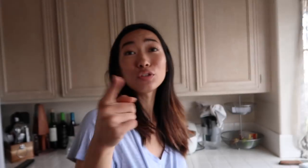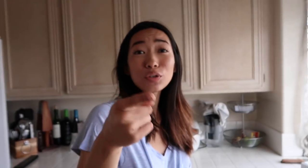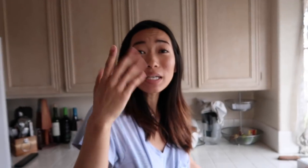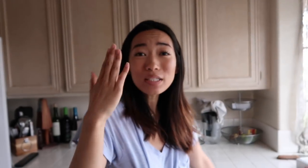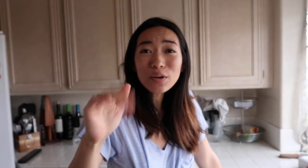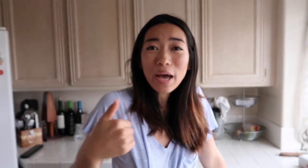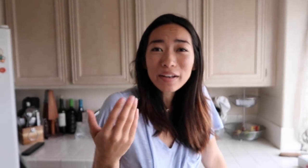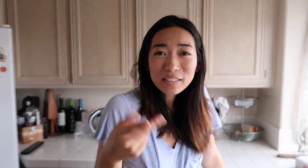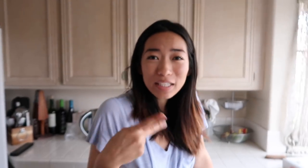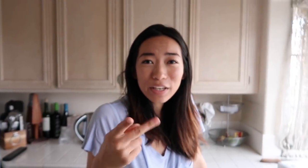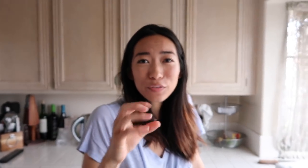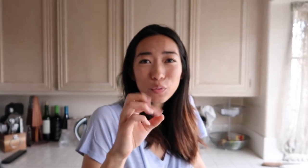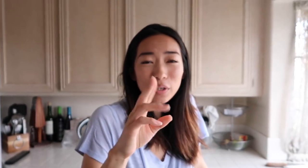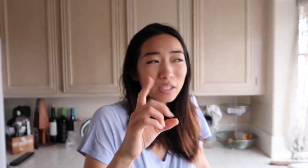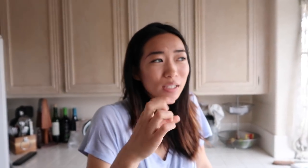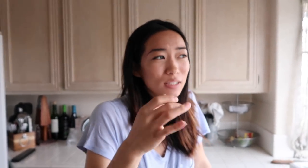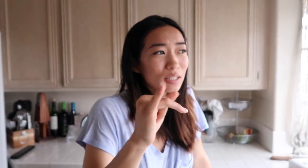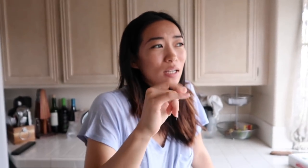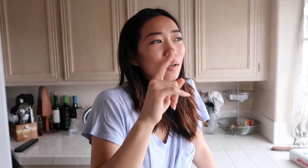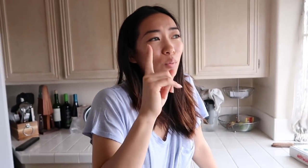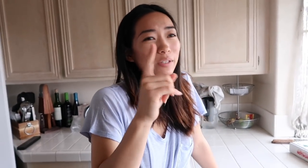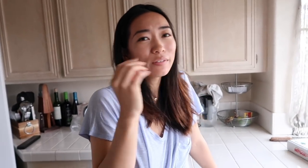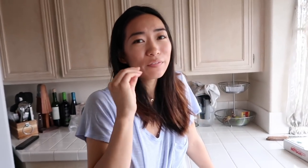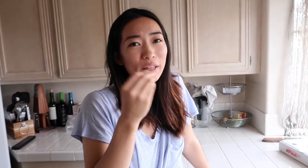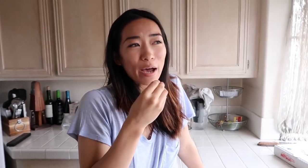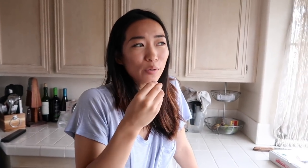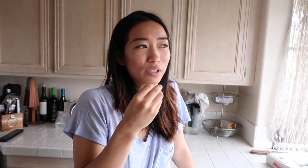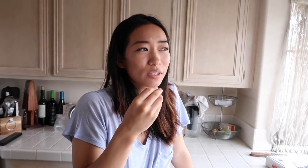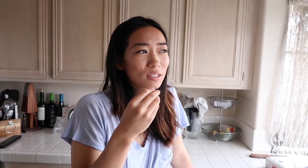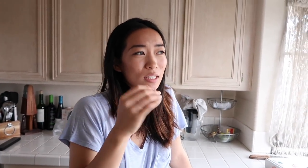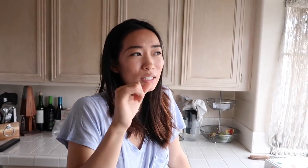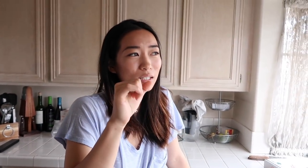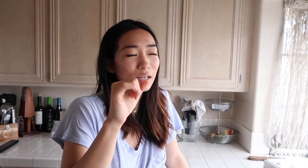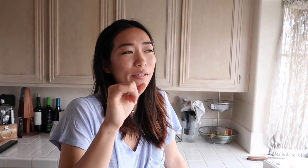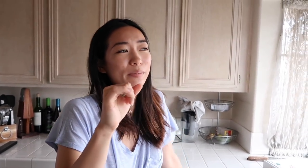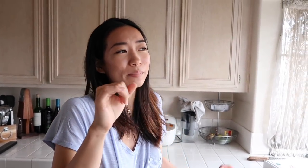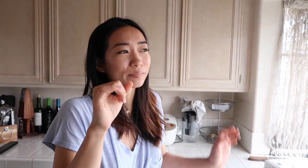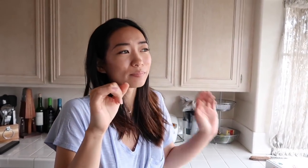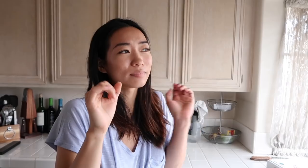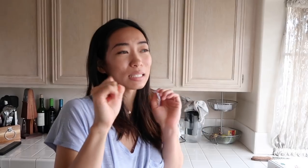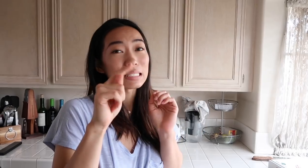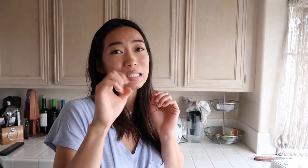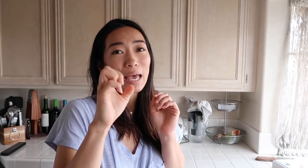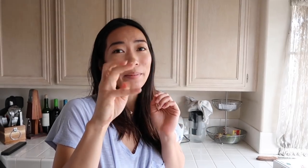I don't know. Do you guys know how to take care of orchids one of the flowers the stem